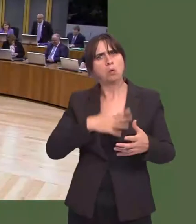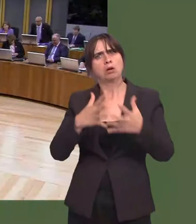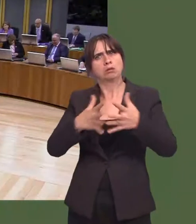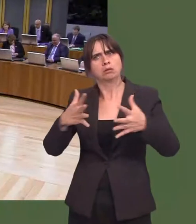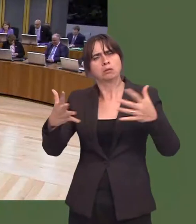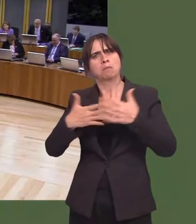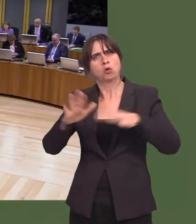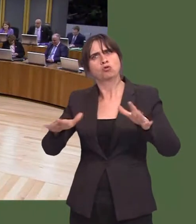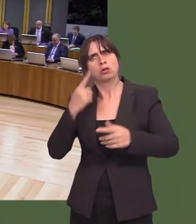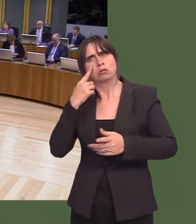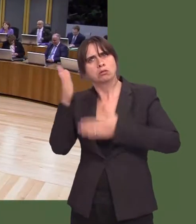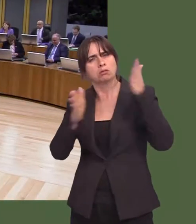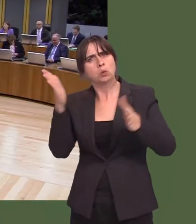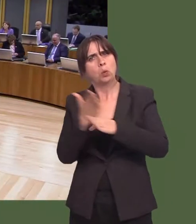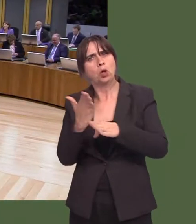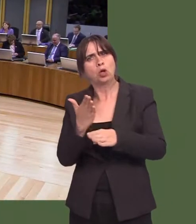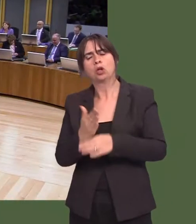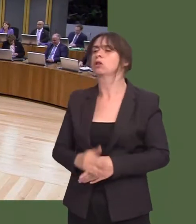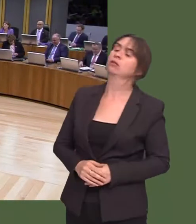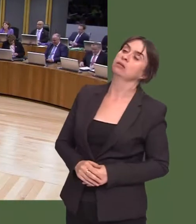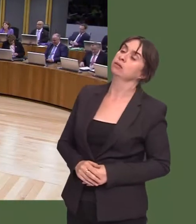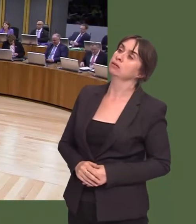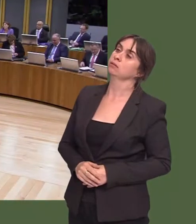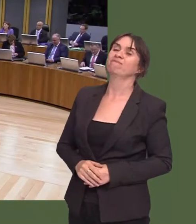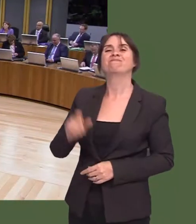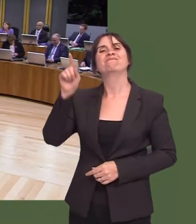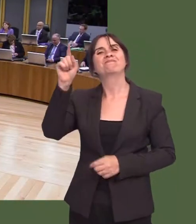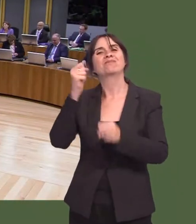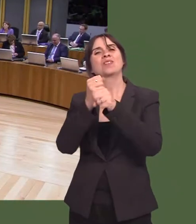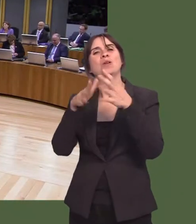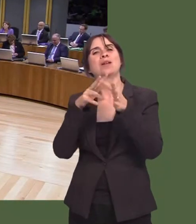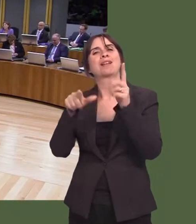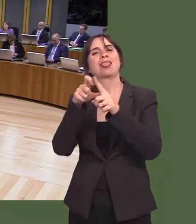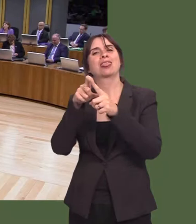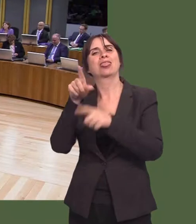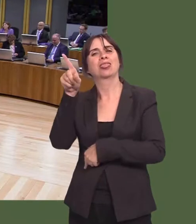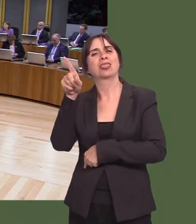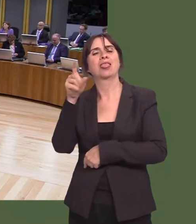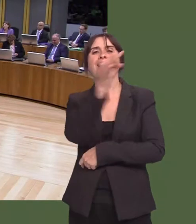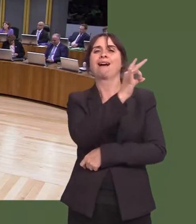Carwyn Jones: As I understand it, Gwynedd and Anglesey have taken the decision to withdraw from offering work experience placements for pupils.